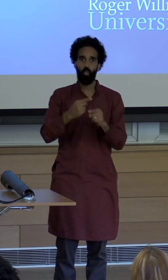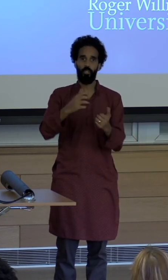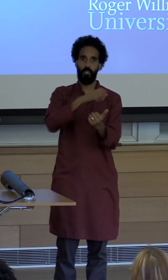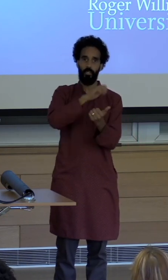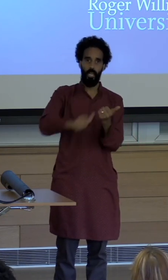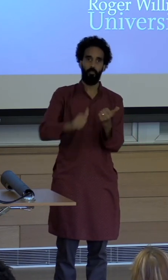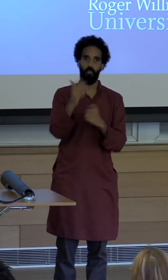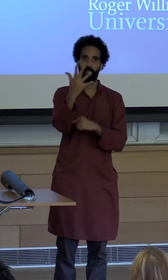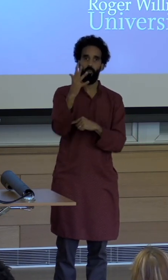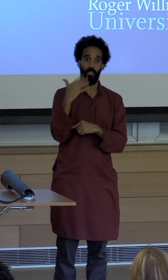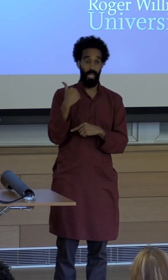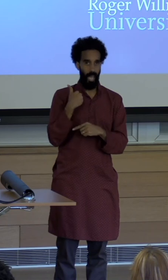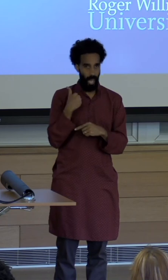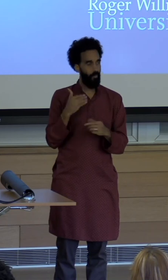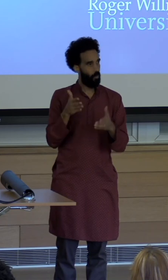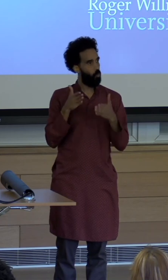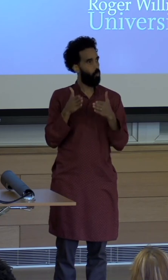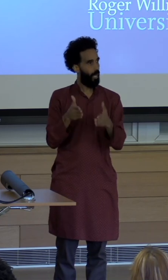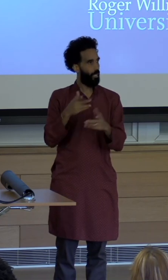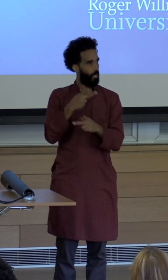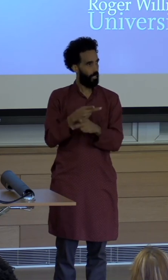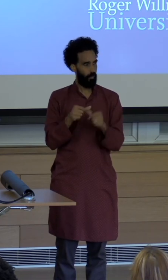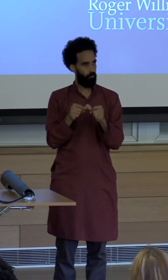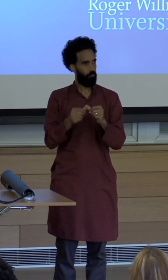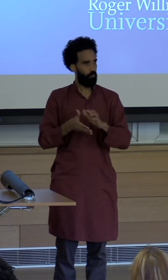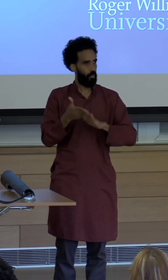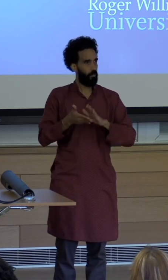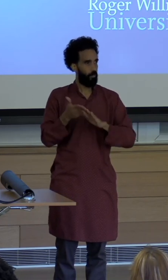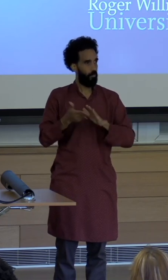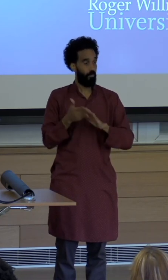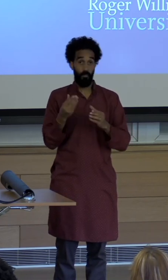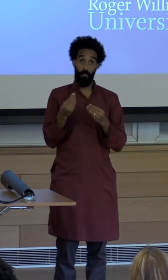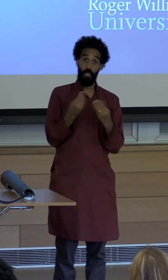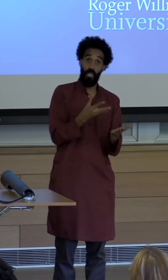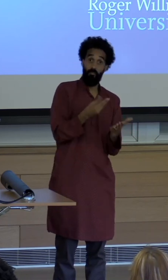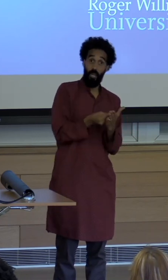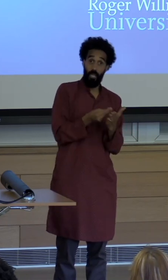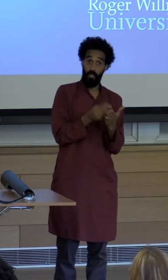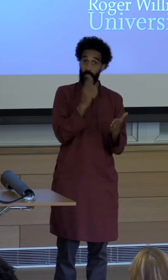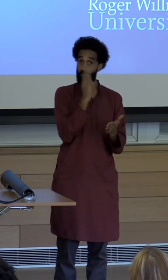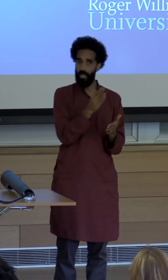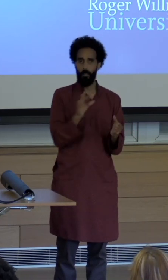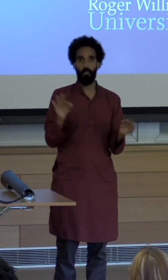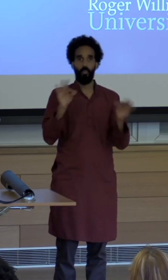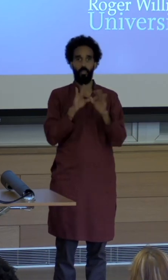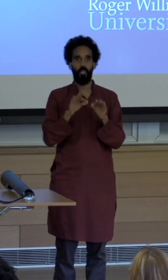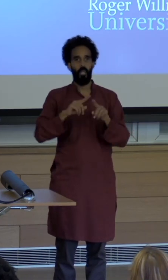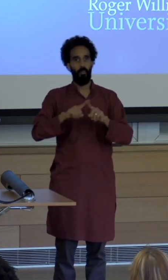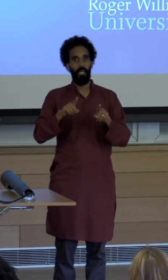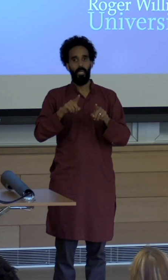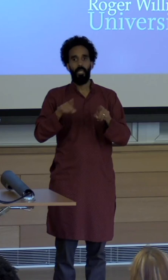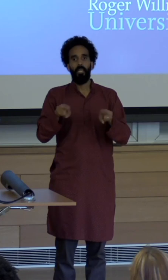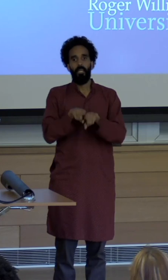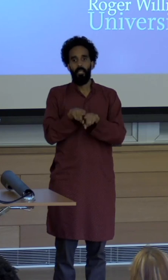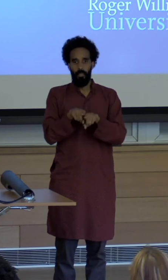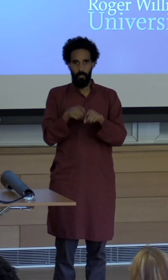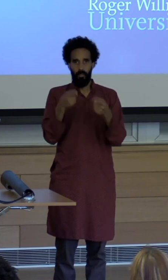Yes, it's important to fund those communities directly and yet we see what's happening now right those forest fires